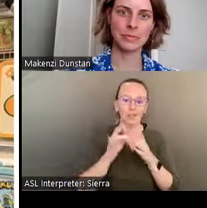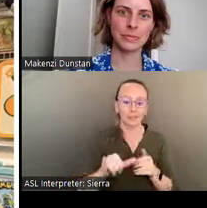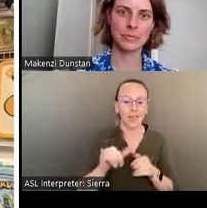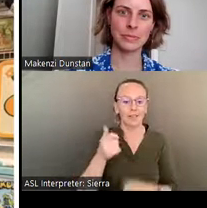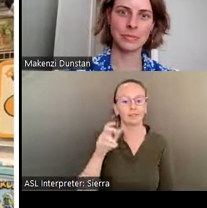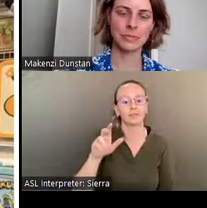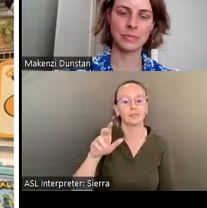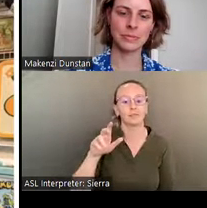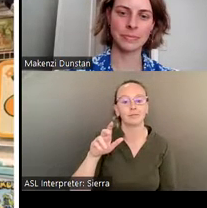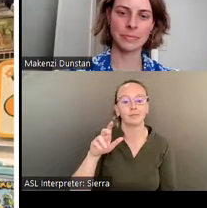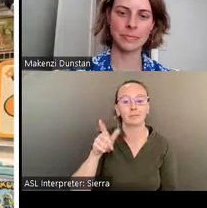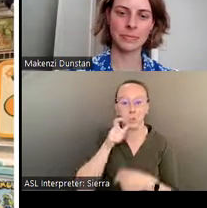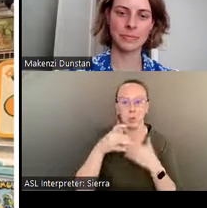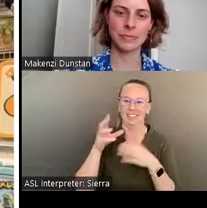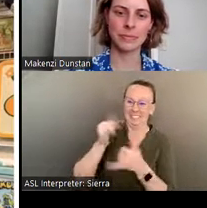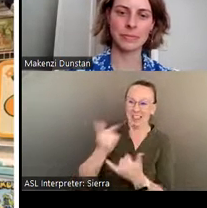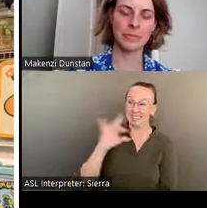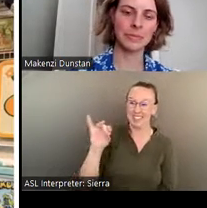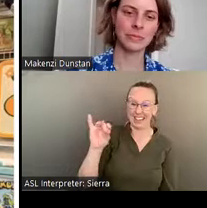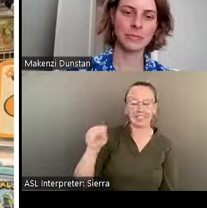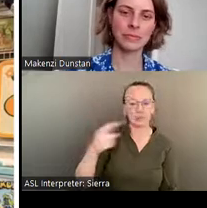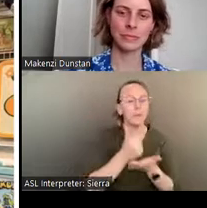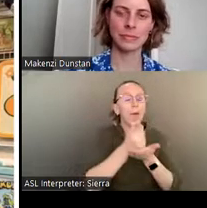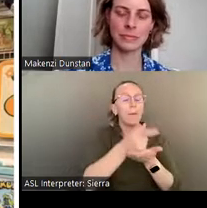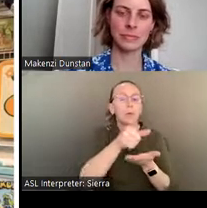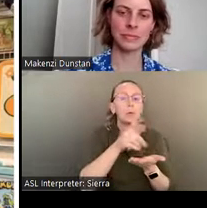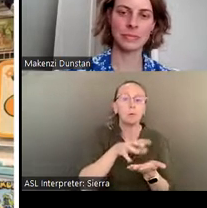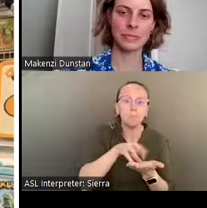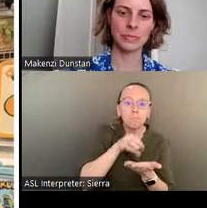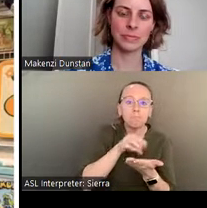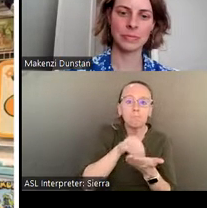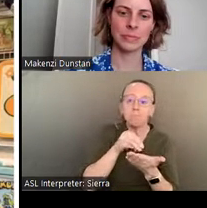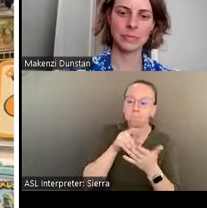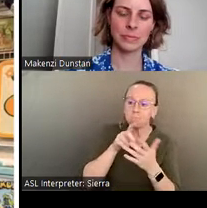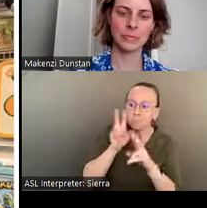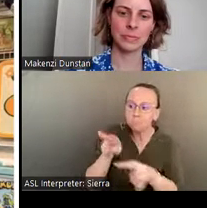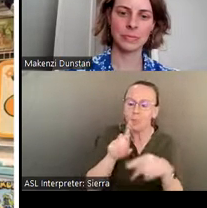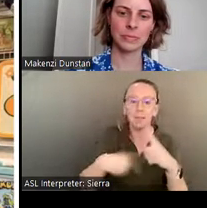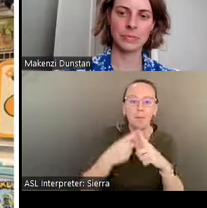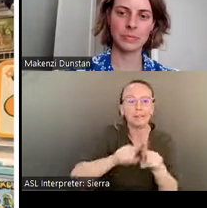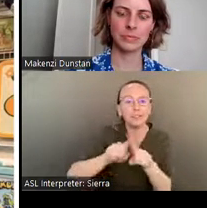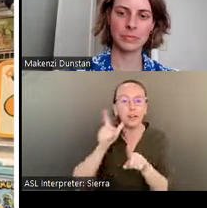trip down memory lane and gain a new appreciation of the impact these small examples of personal